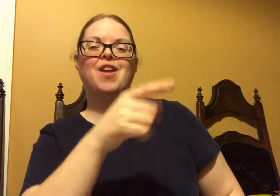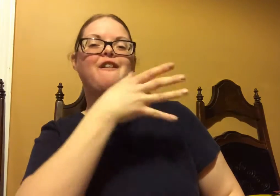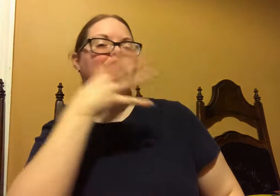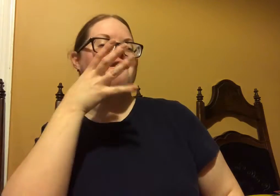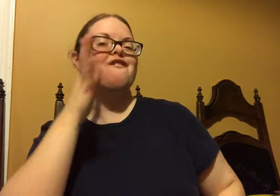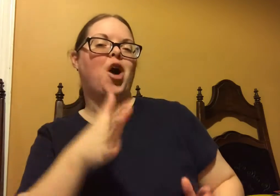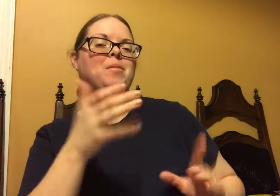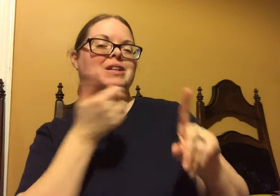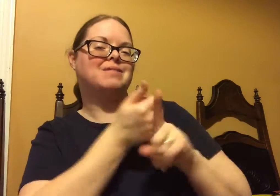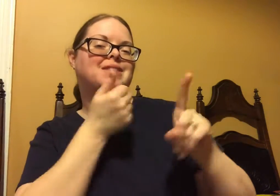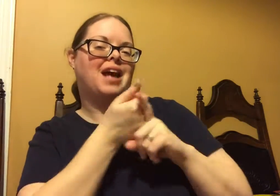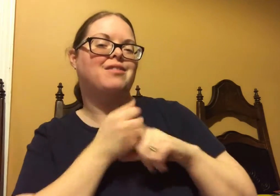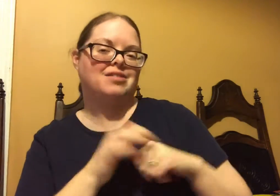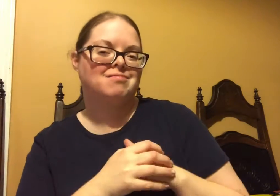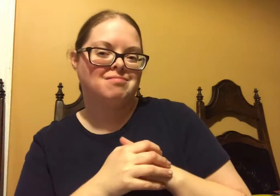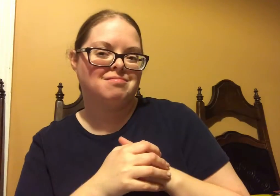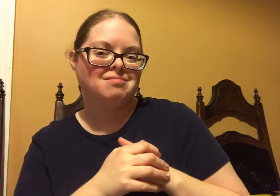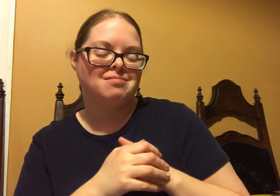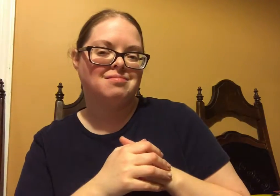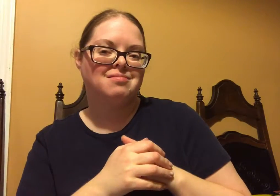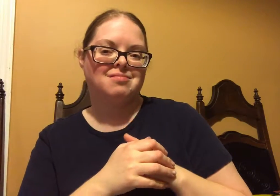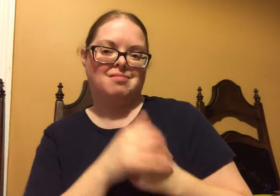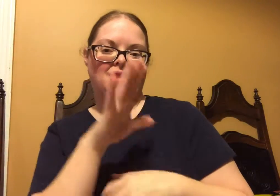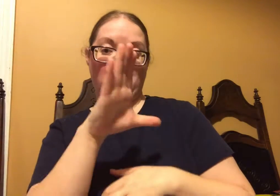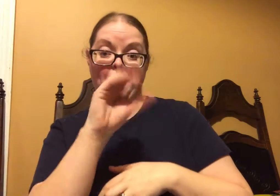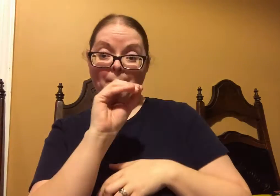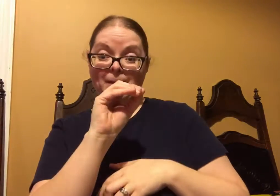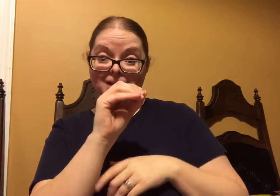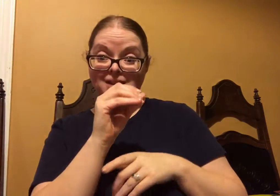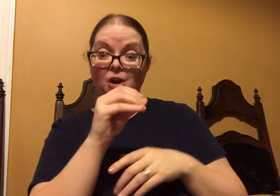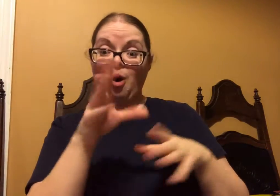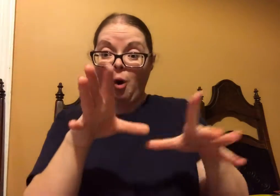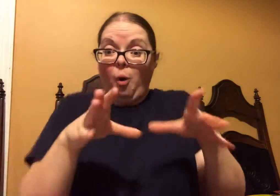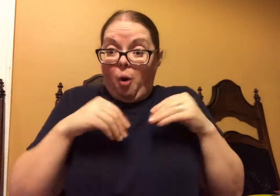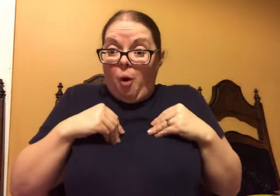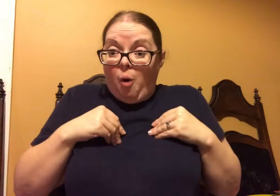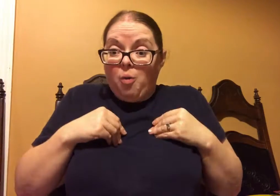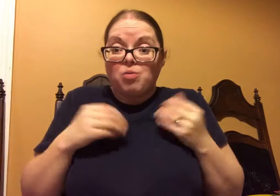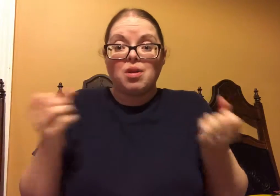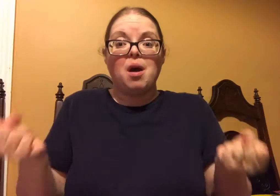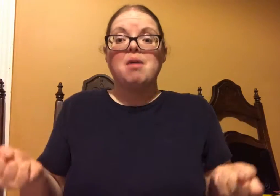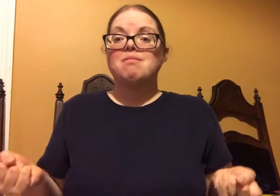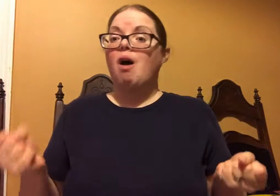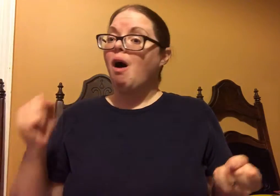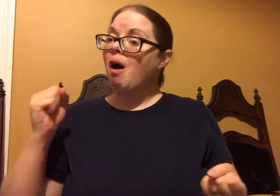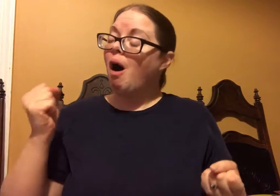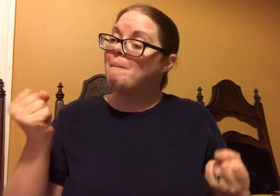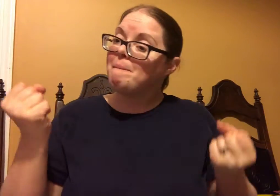And Young Living they're farmers themselves, the company owns their own farms.